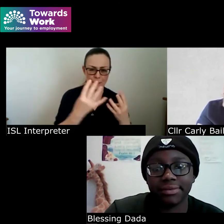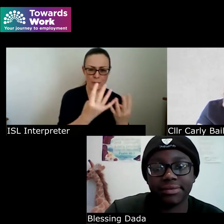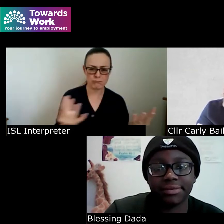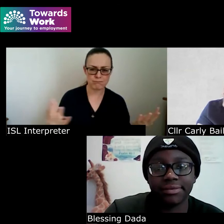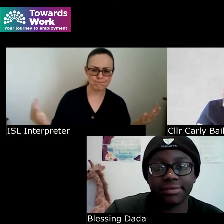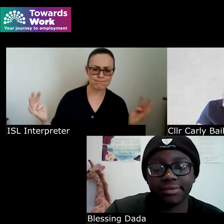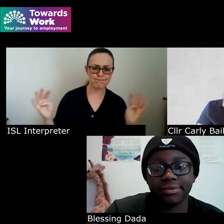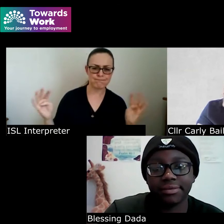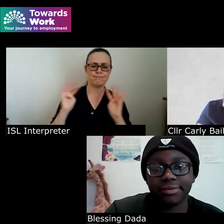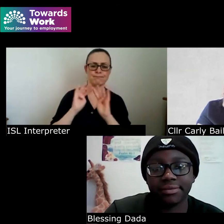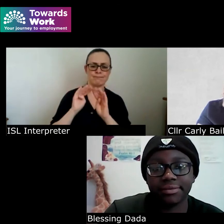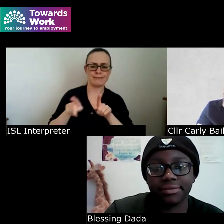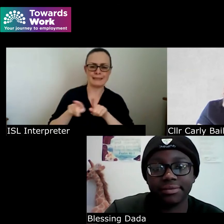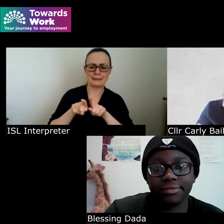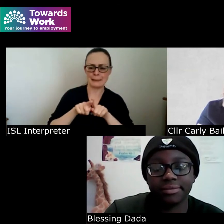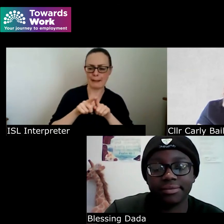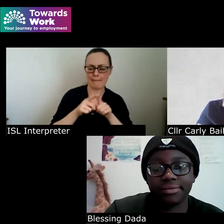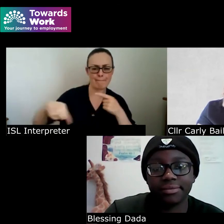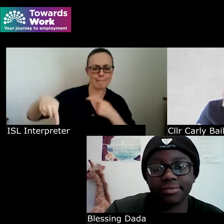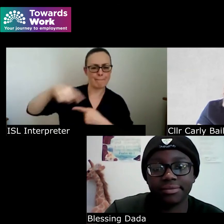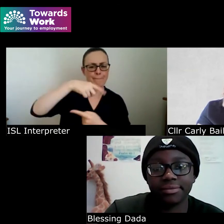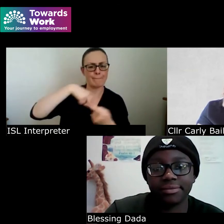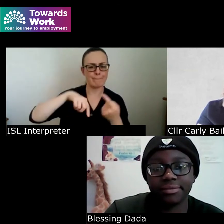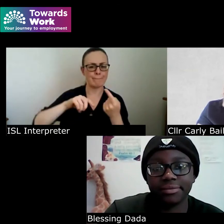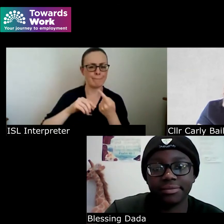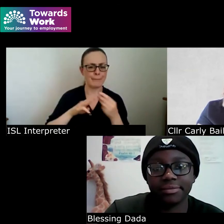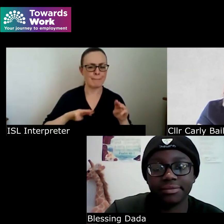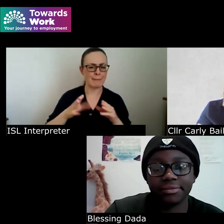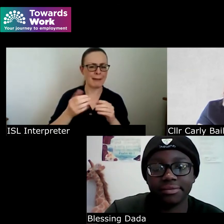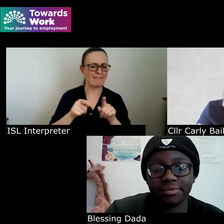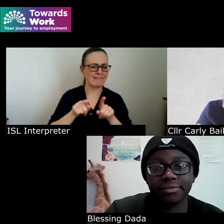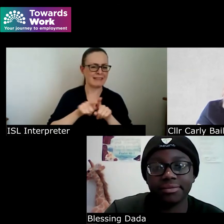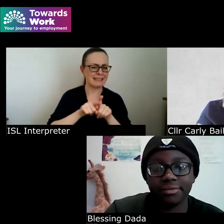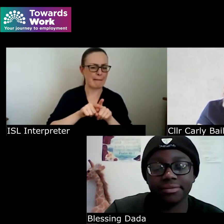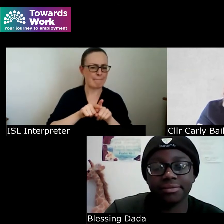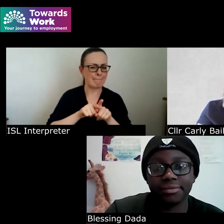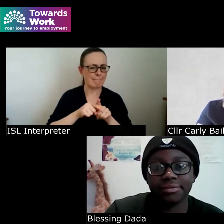yeah surrounding yourself with it with I suppose like-minded and like-minded people but also